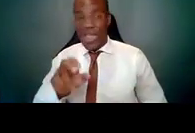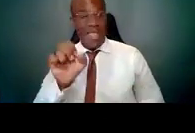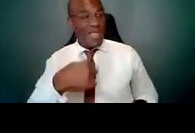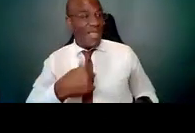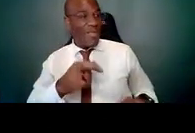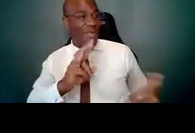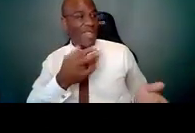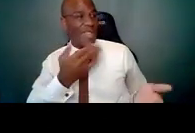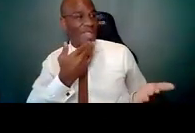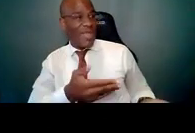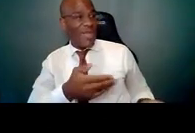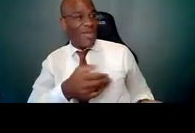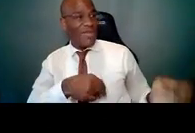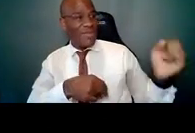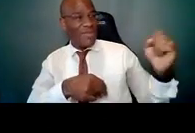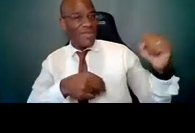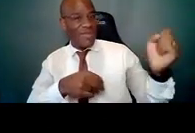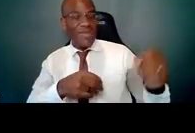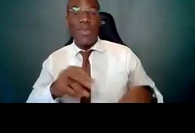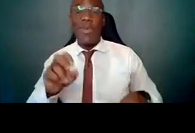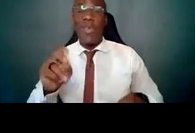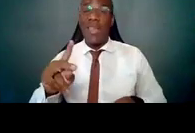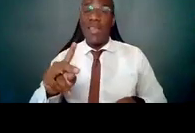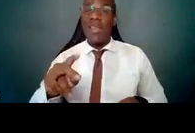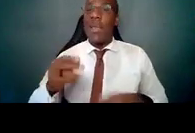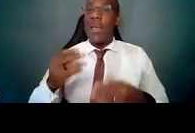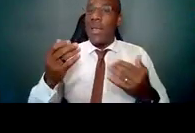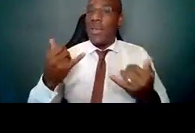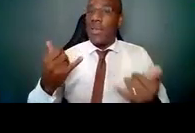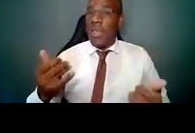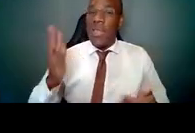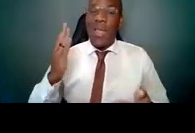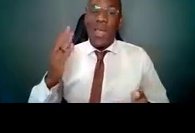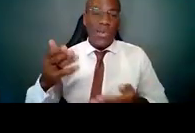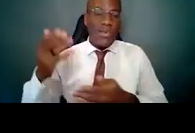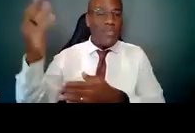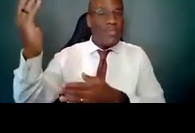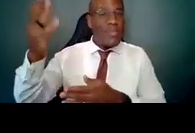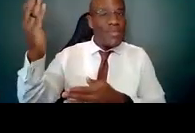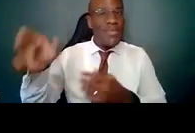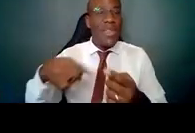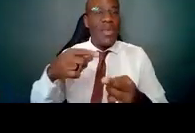So today I'm going to cover selected NIH Diversity Awards.